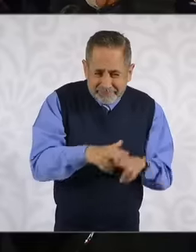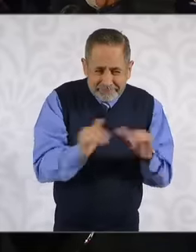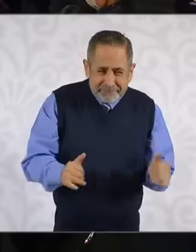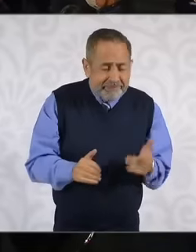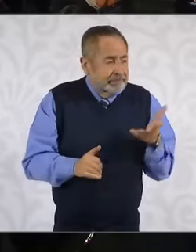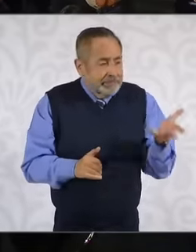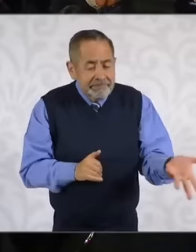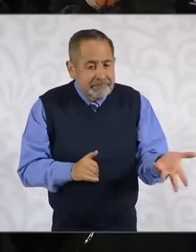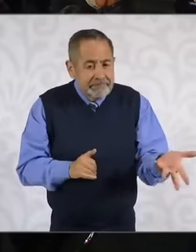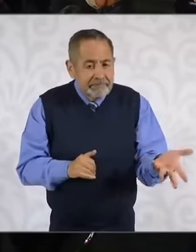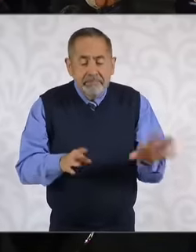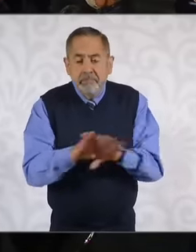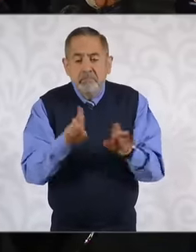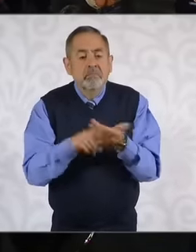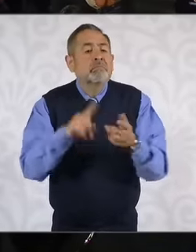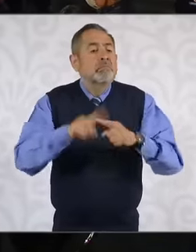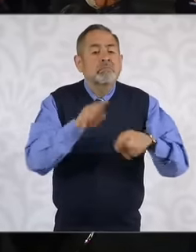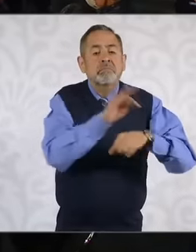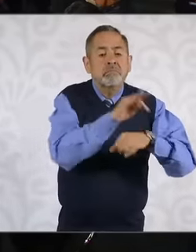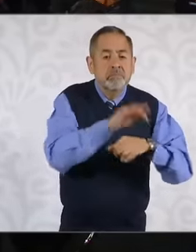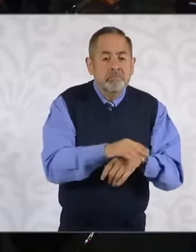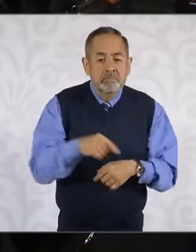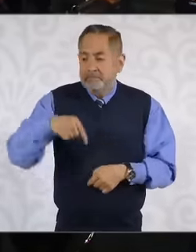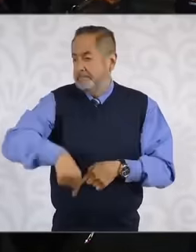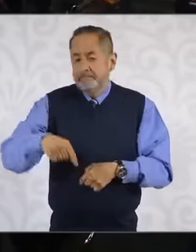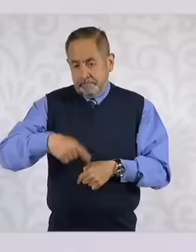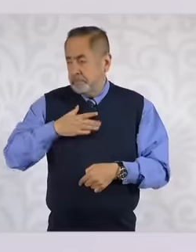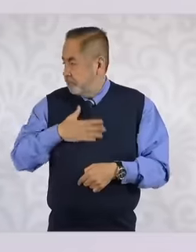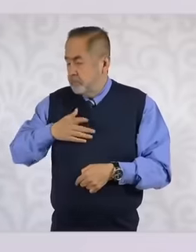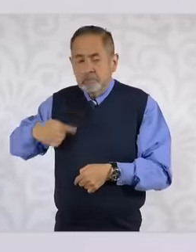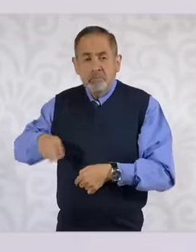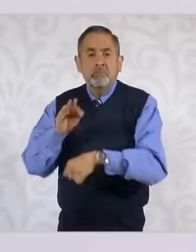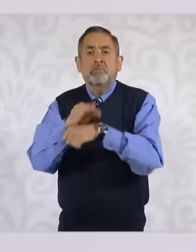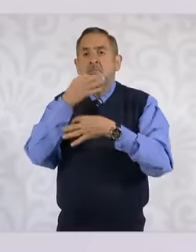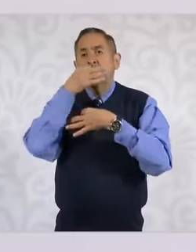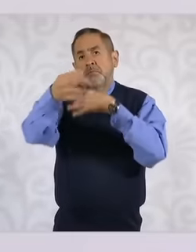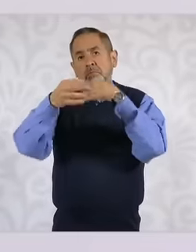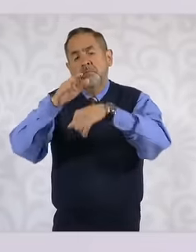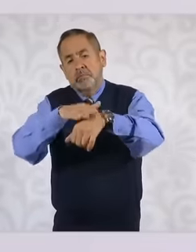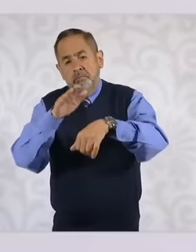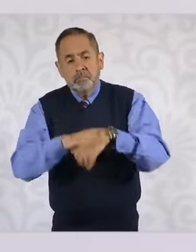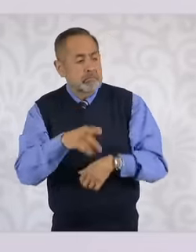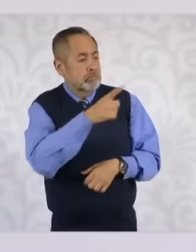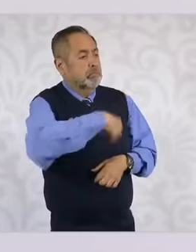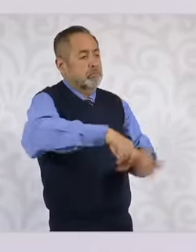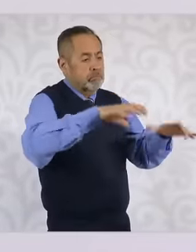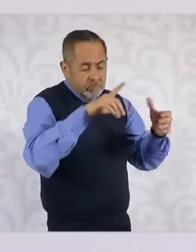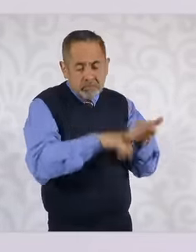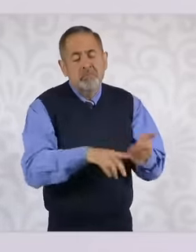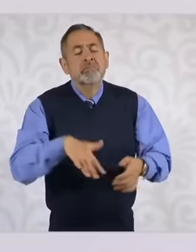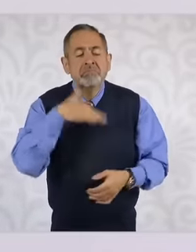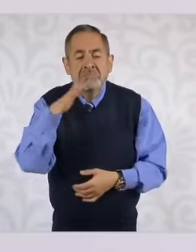voice they have is here, Madam President, you know that there is corruption in this prosecutor's office and